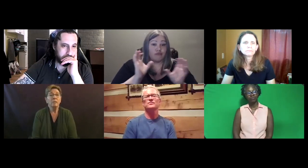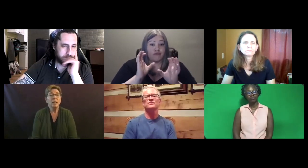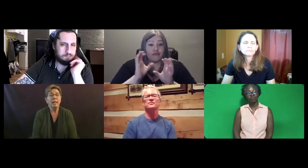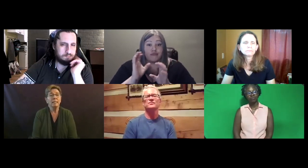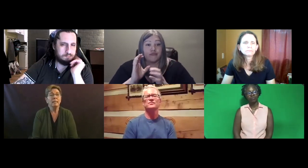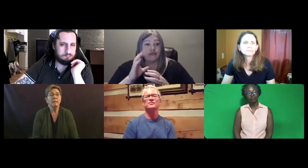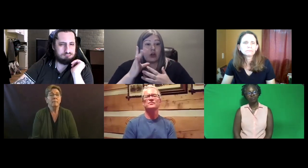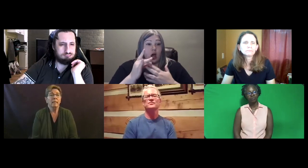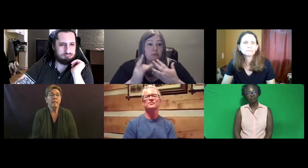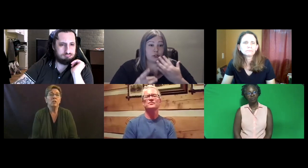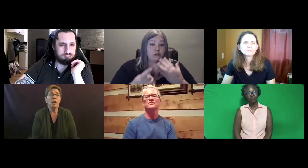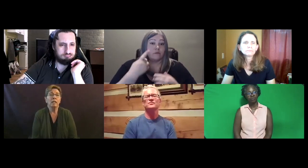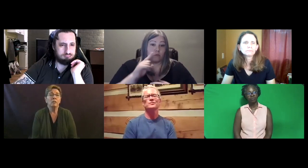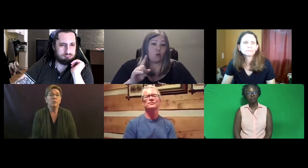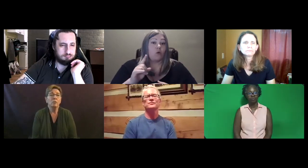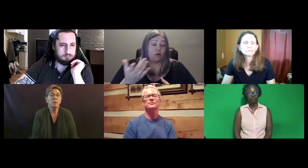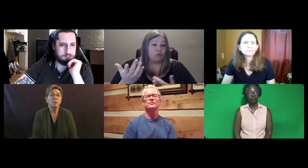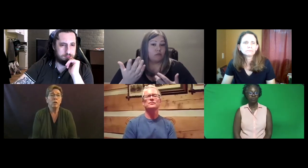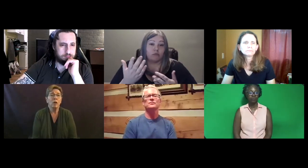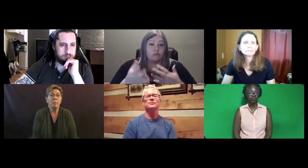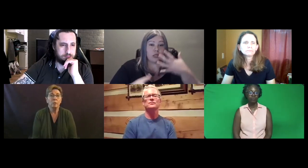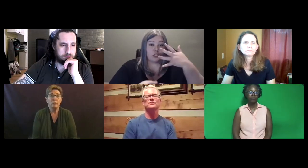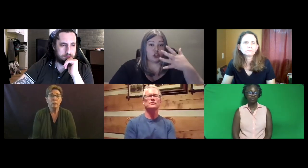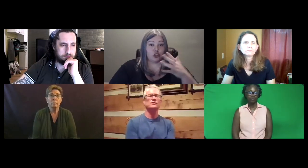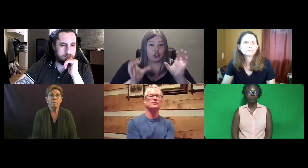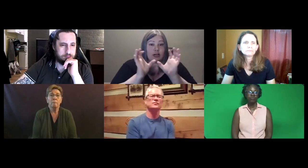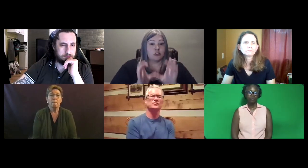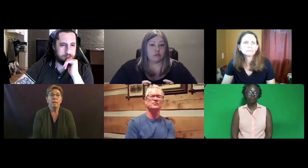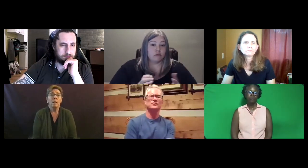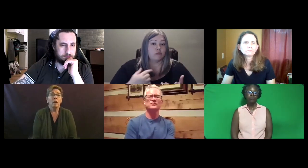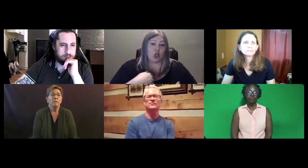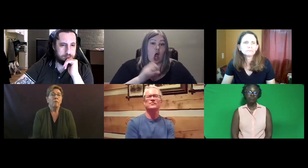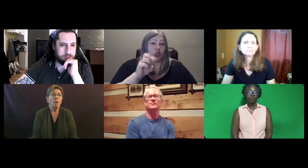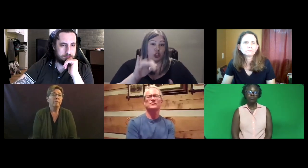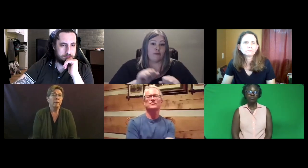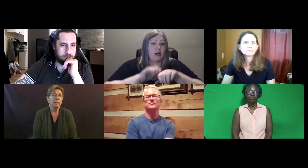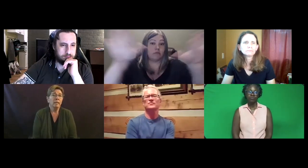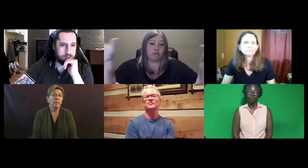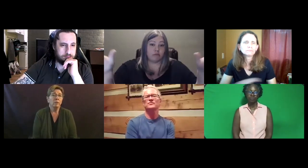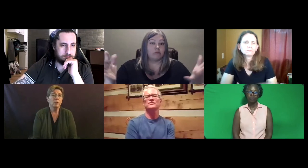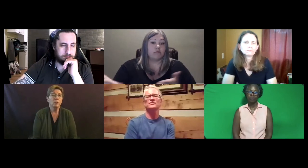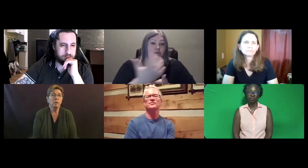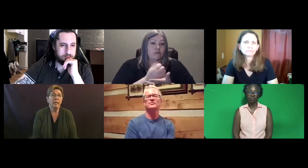Katie: The Commission asked me and Jon to search out options for various other certifications.